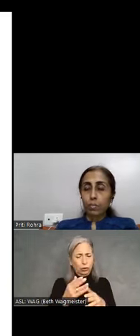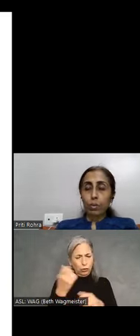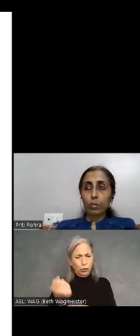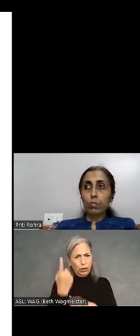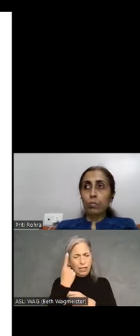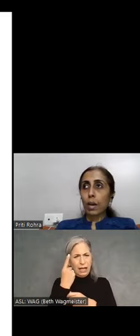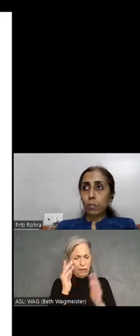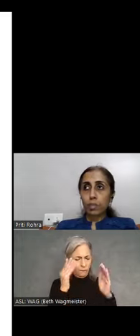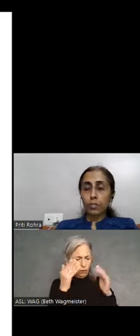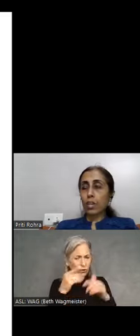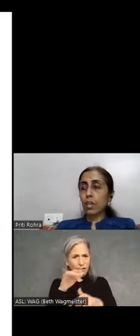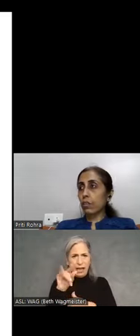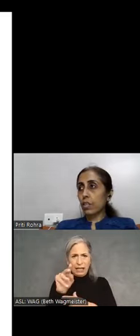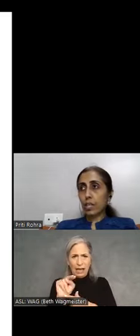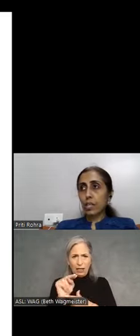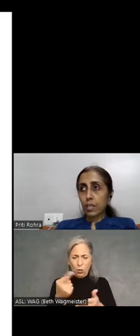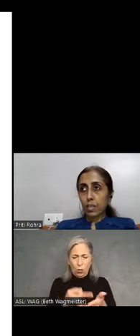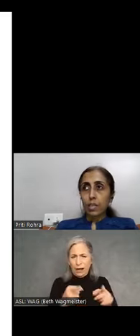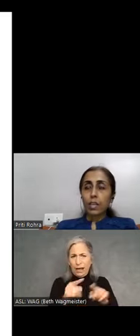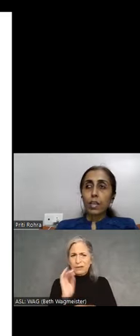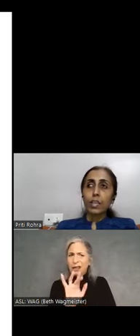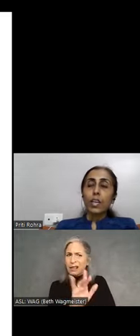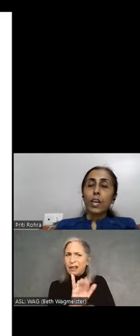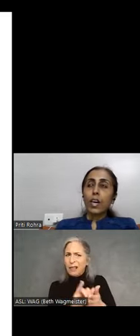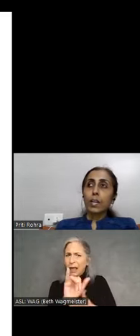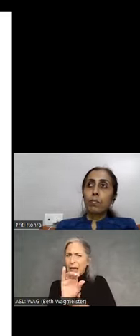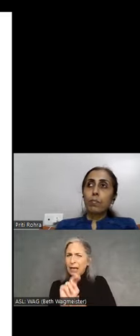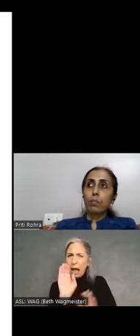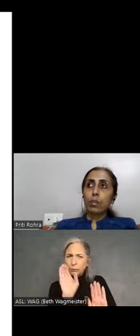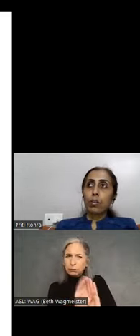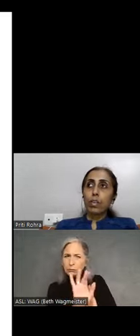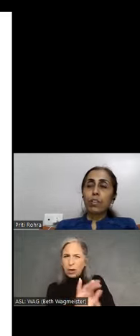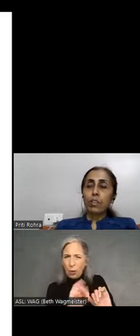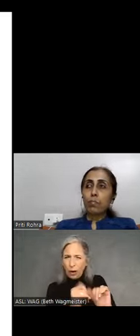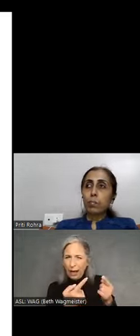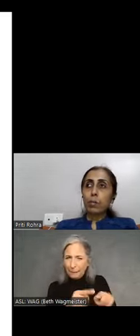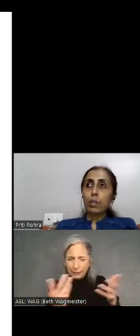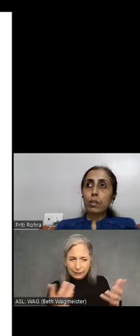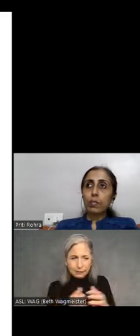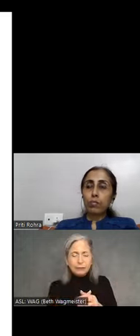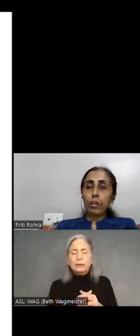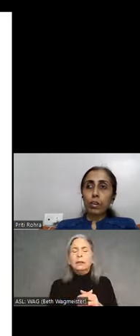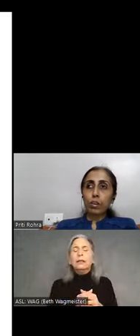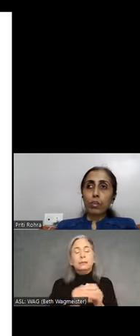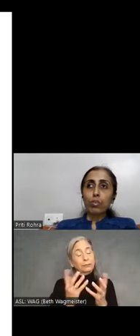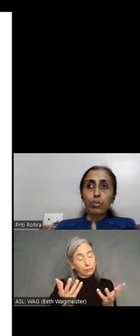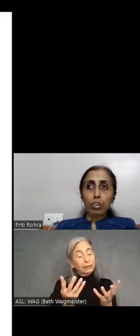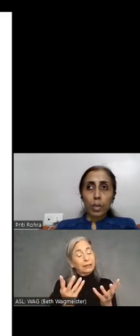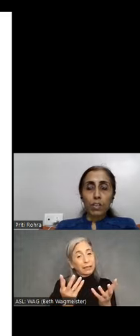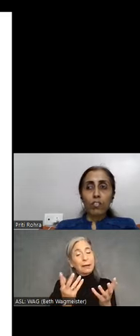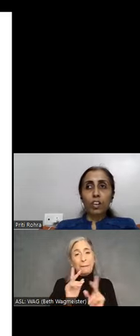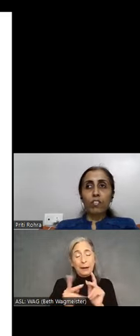What happens if they click on that icon. And, you know, inevitably people who use a magnifier